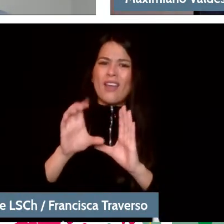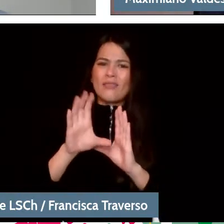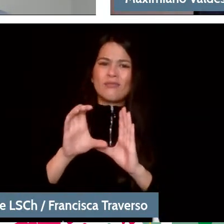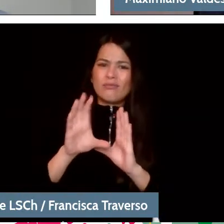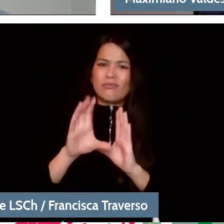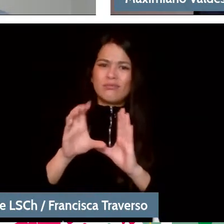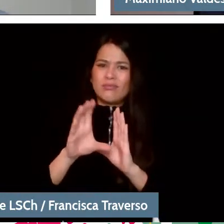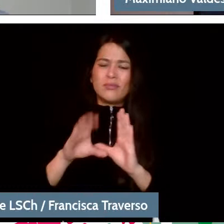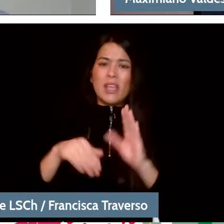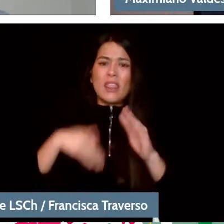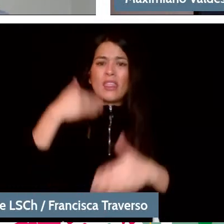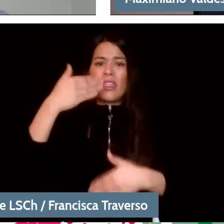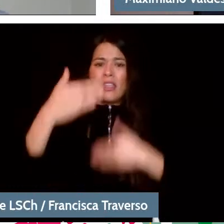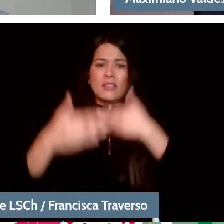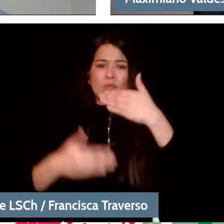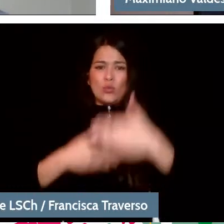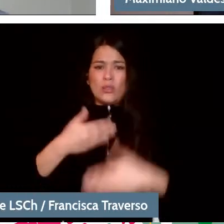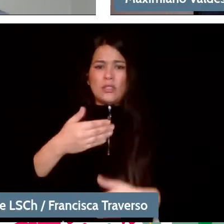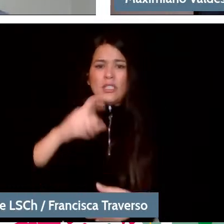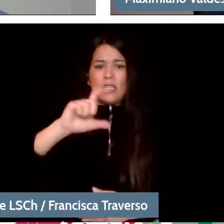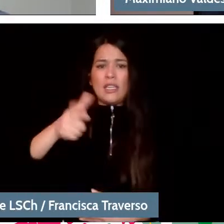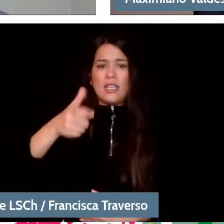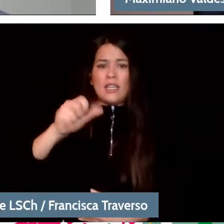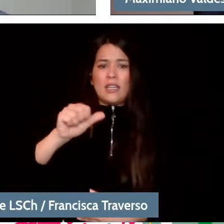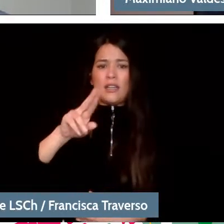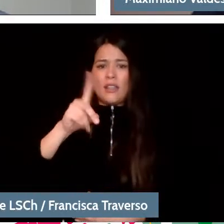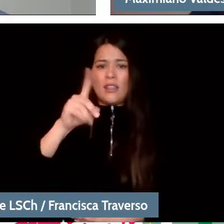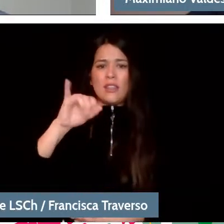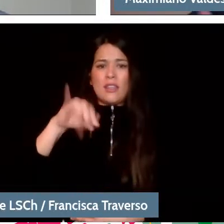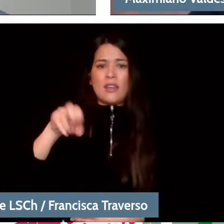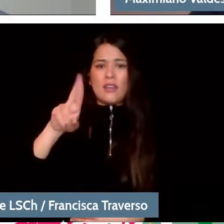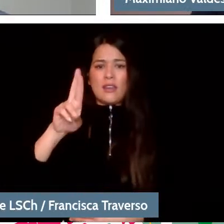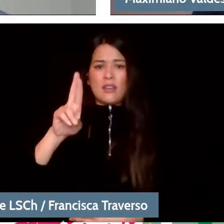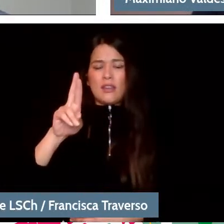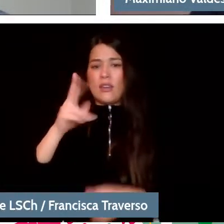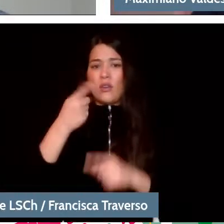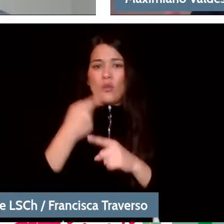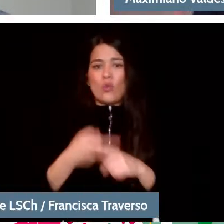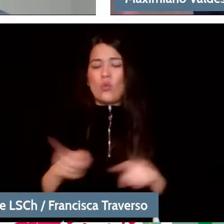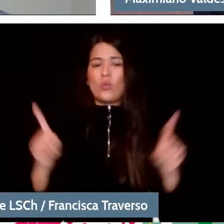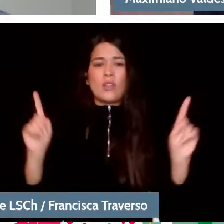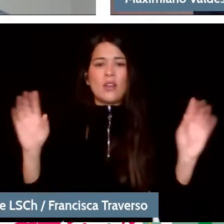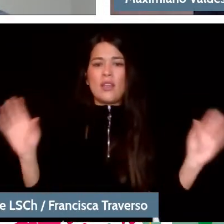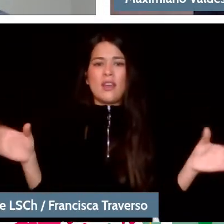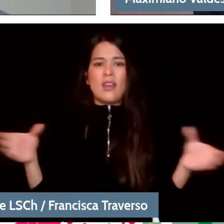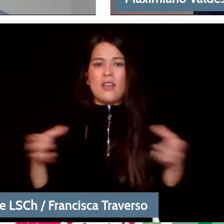Gardiner brought a totally different vision because he belonged to a generation that had made early music